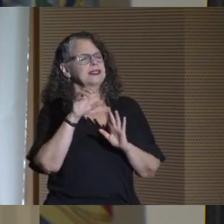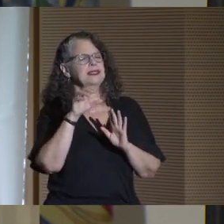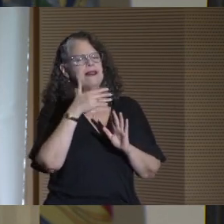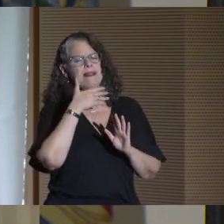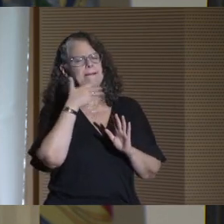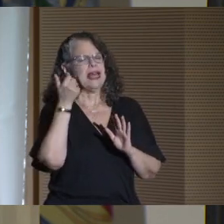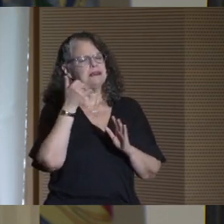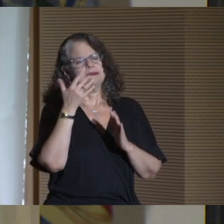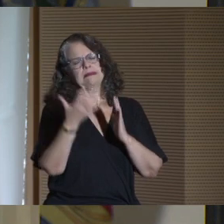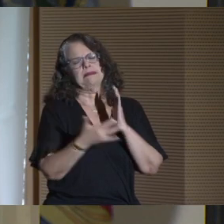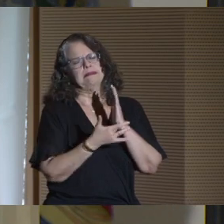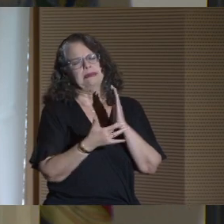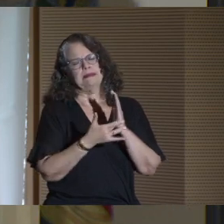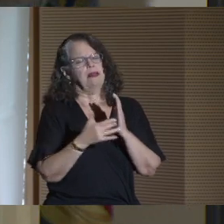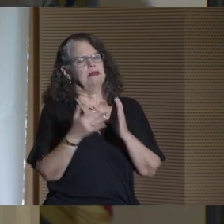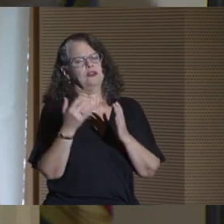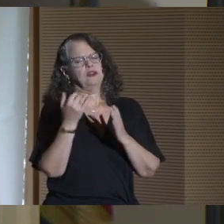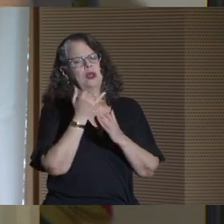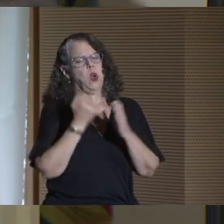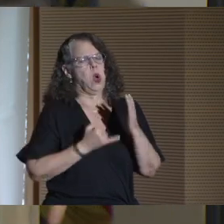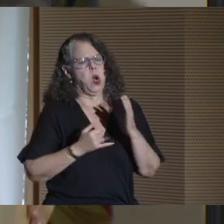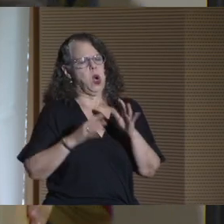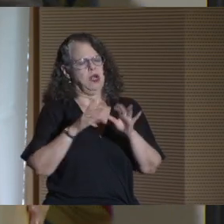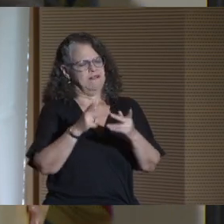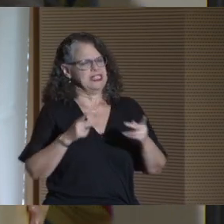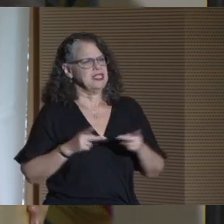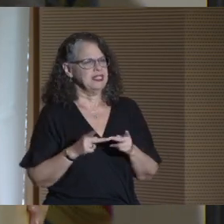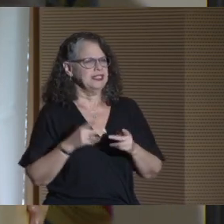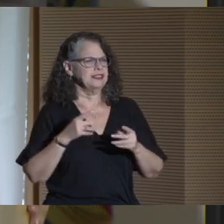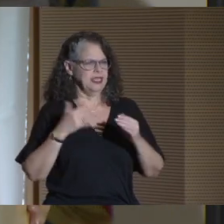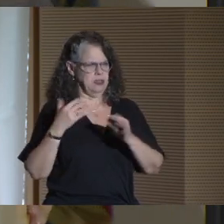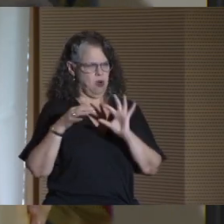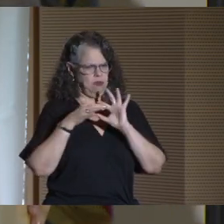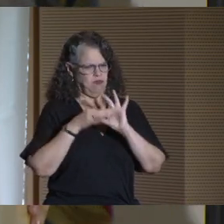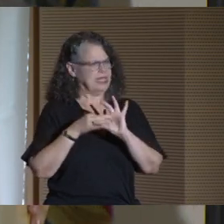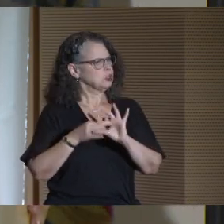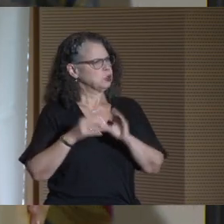that are indispensable to our teaching and research mission.